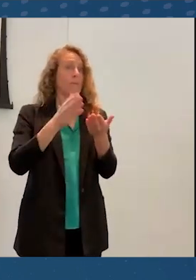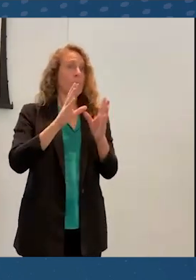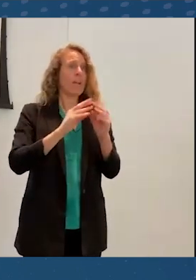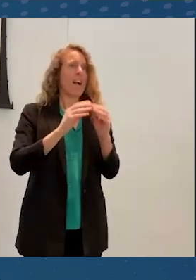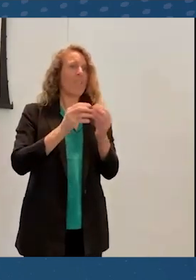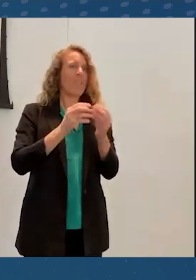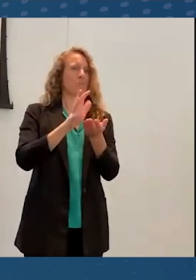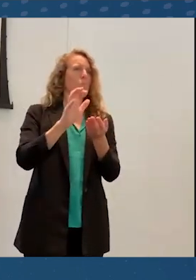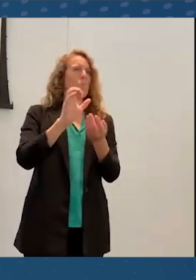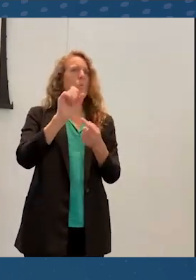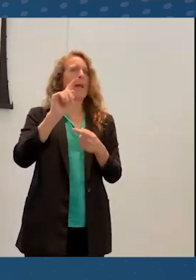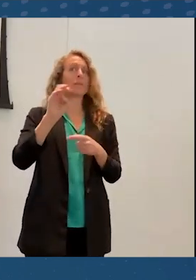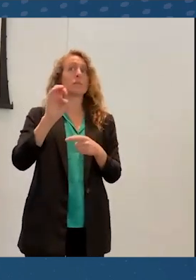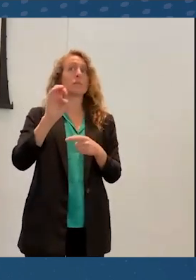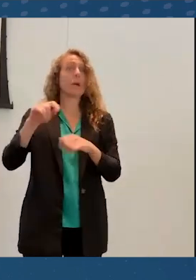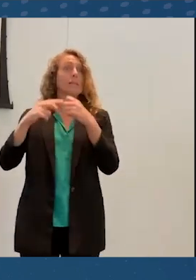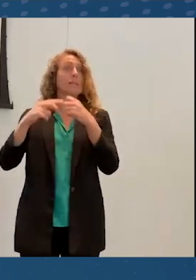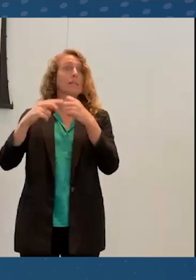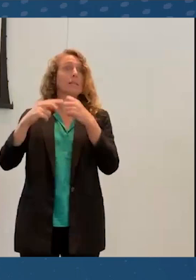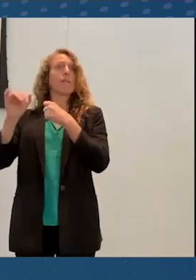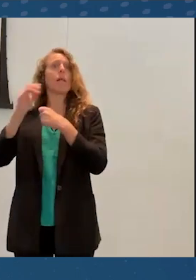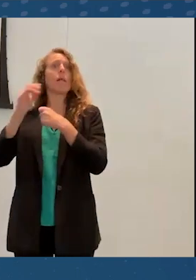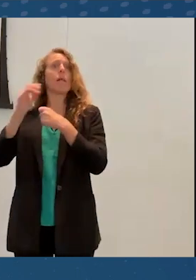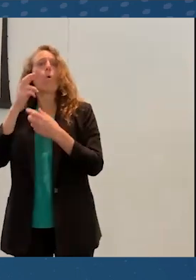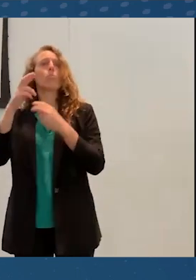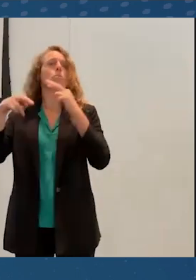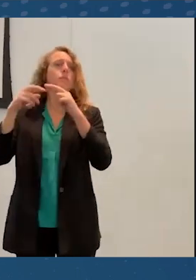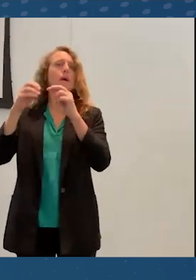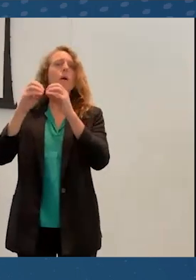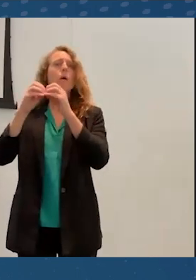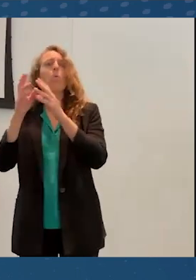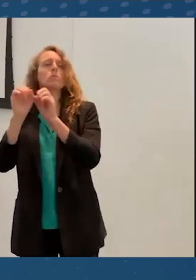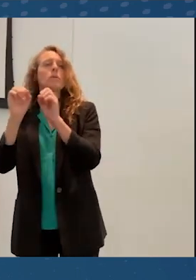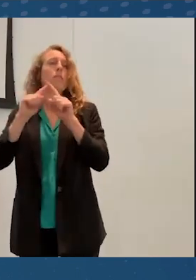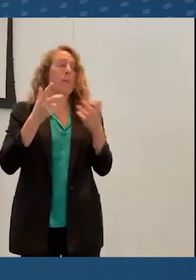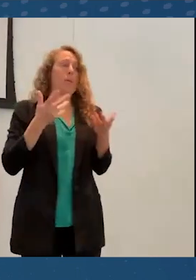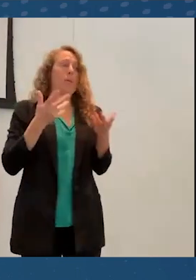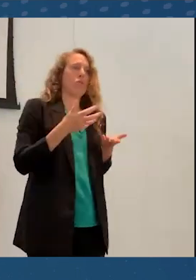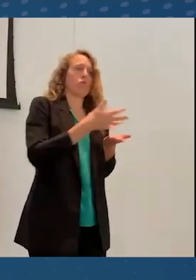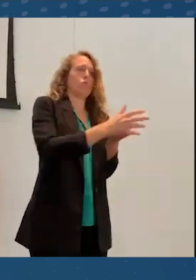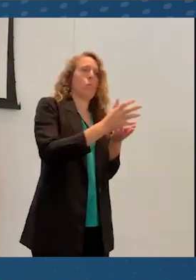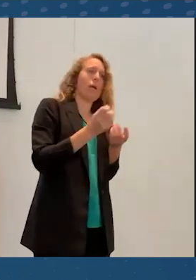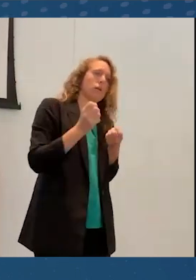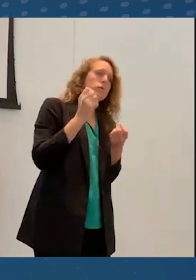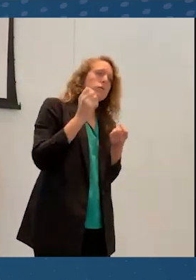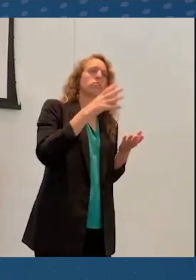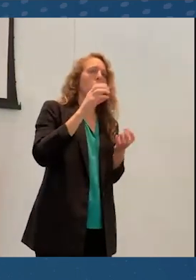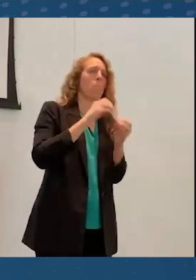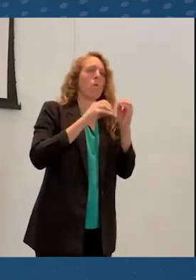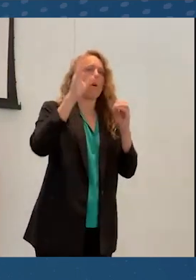as we do at home. But more relevantly for this talk, there are also a number of inequities